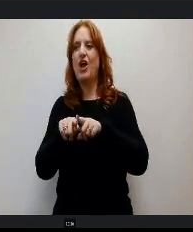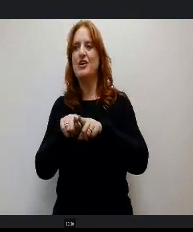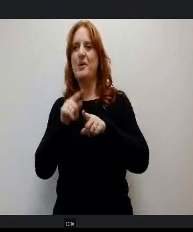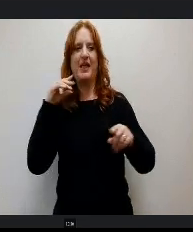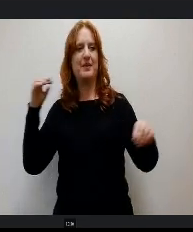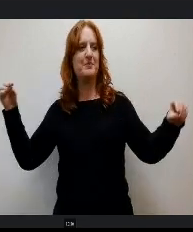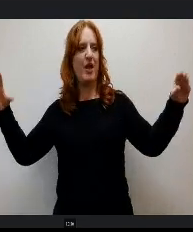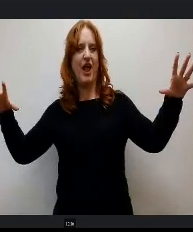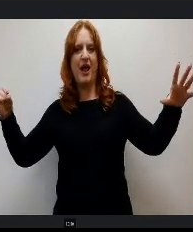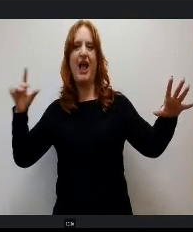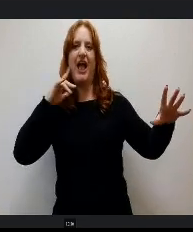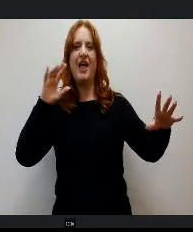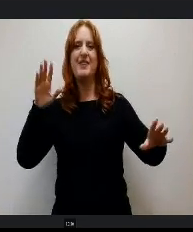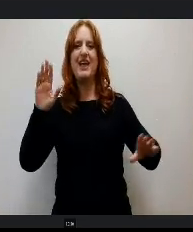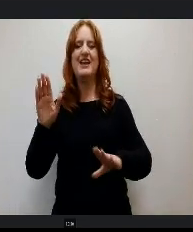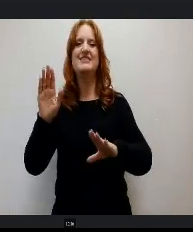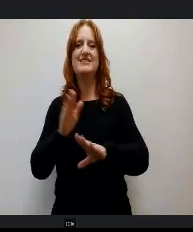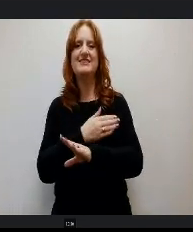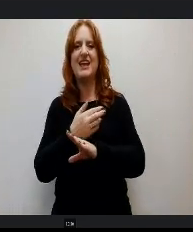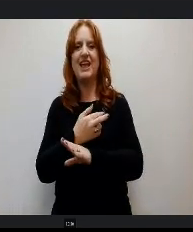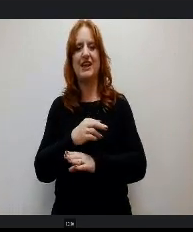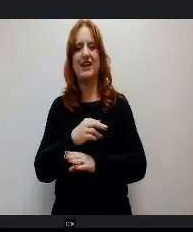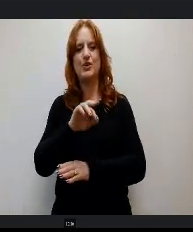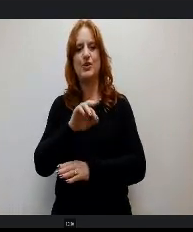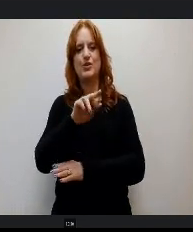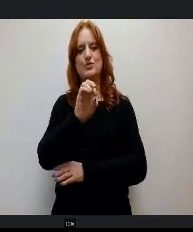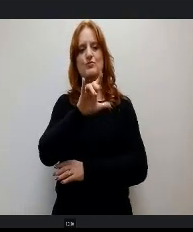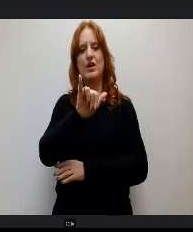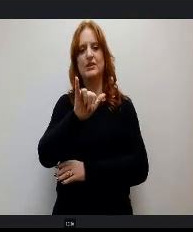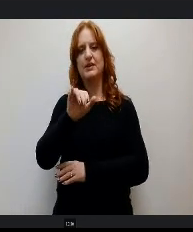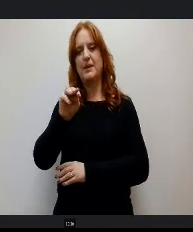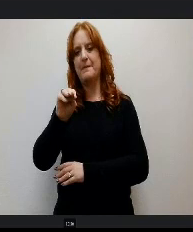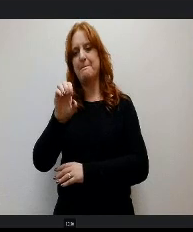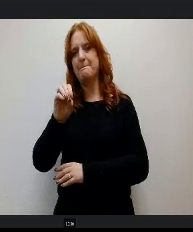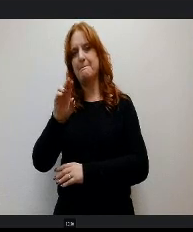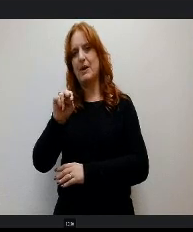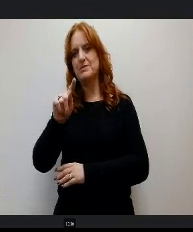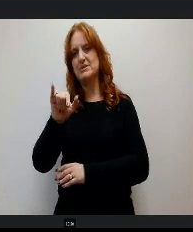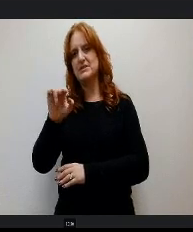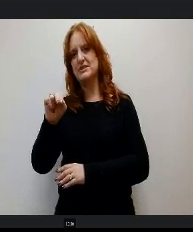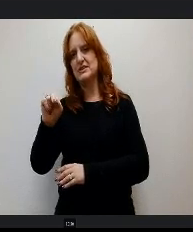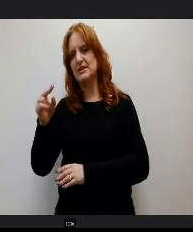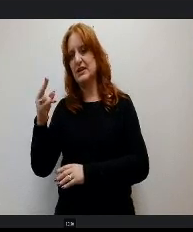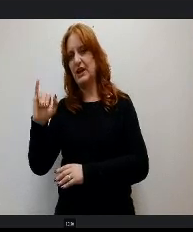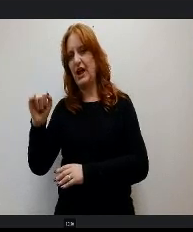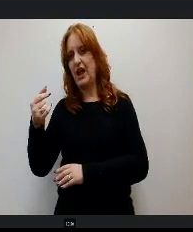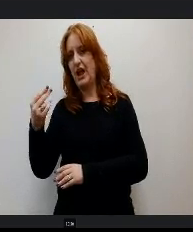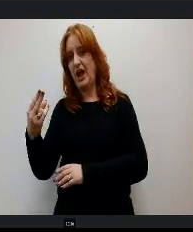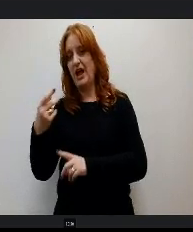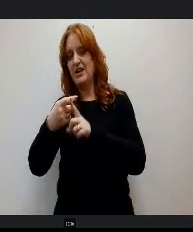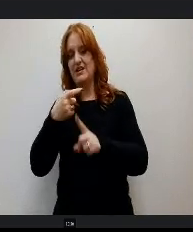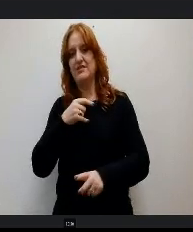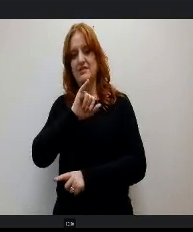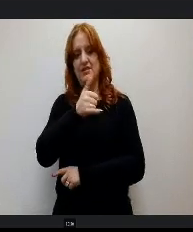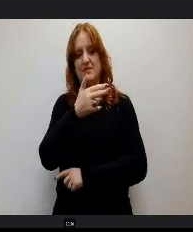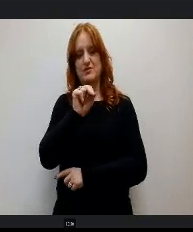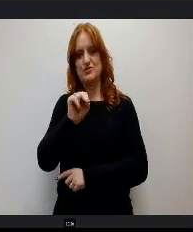Mountain High from John Denver. So I got a little choked up at that one And then you sent this to me from Foothills